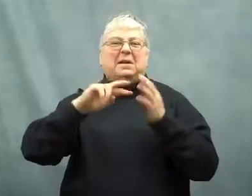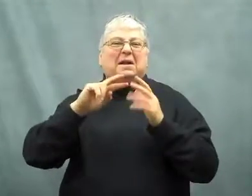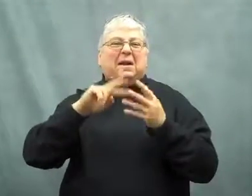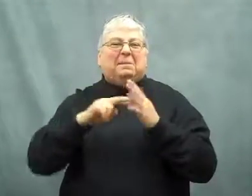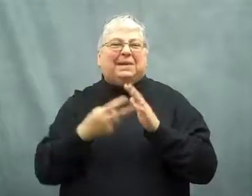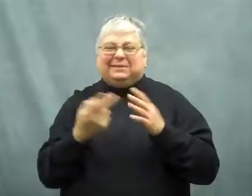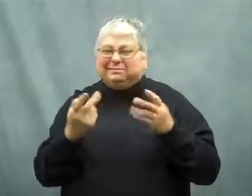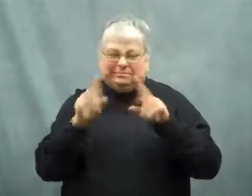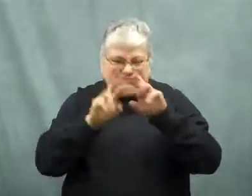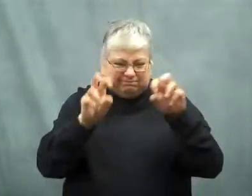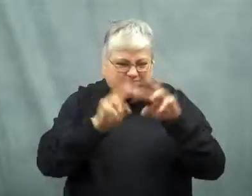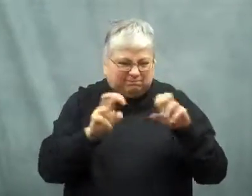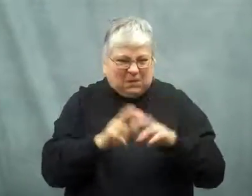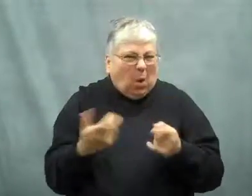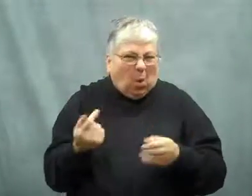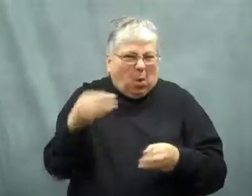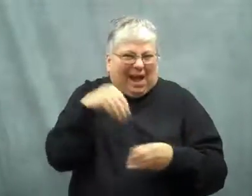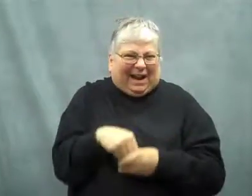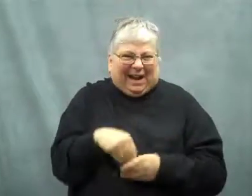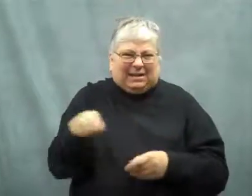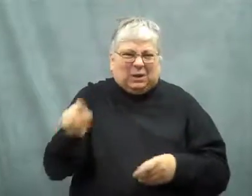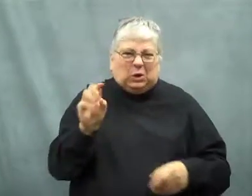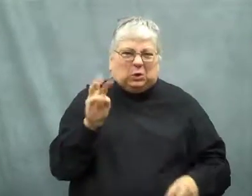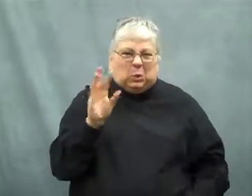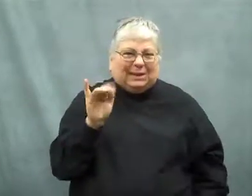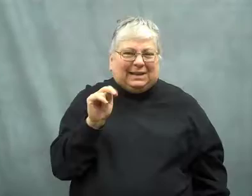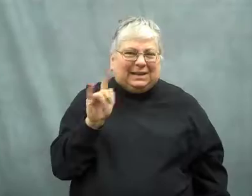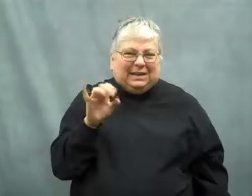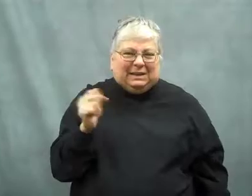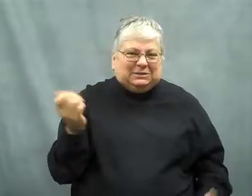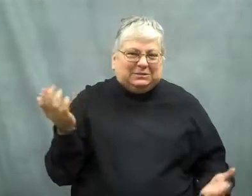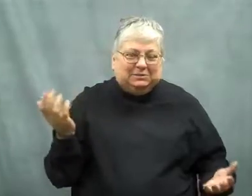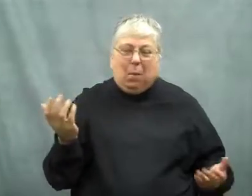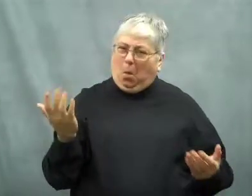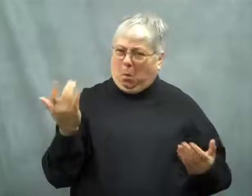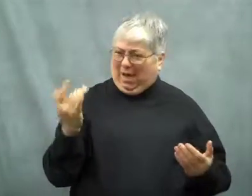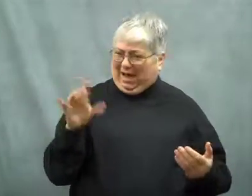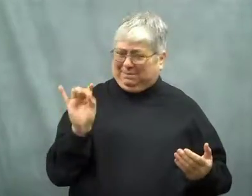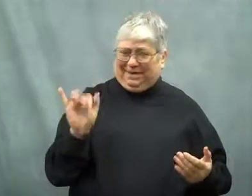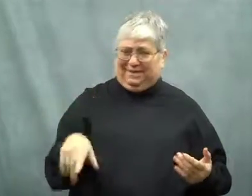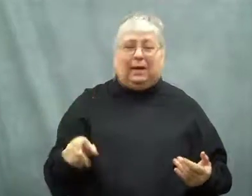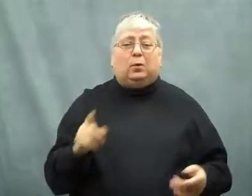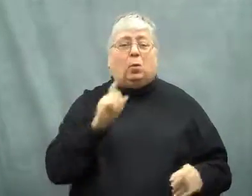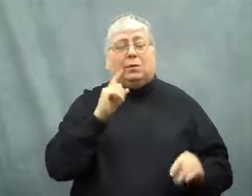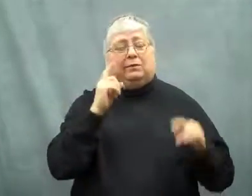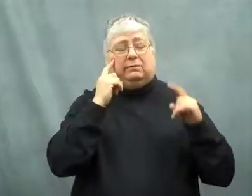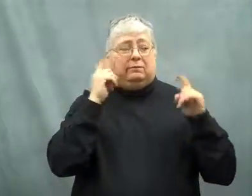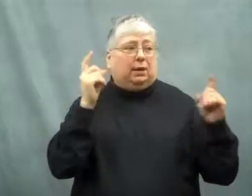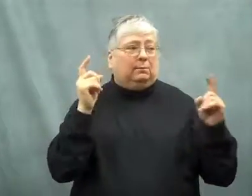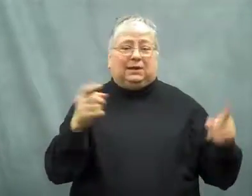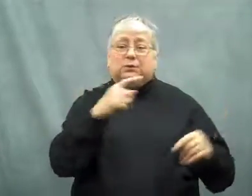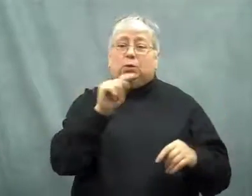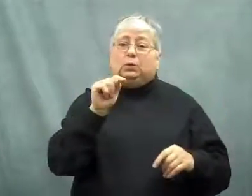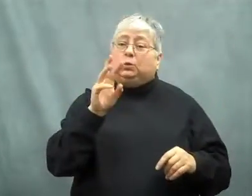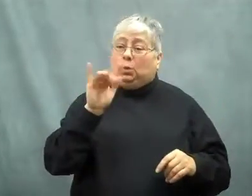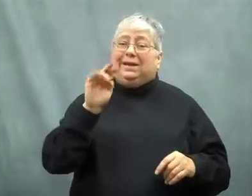It's an analysis of what constitutes a Twinkie.